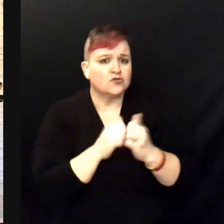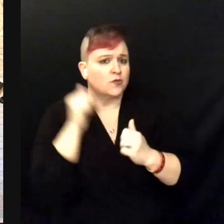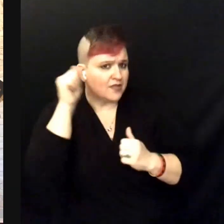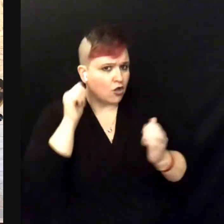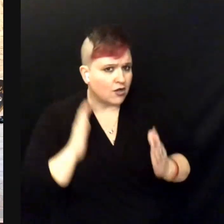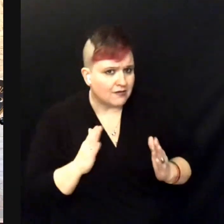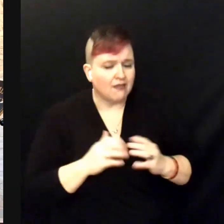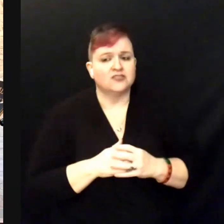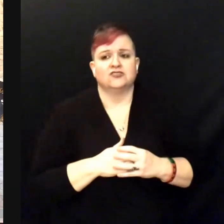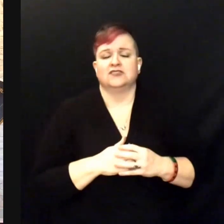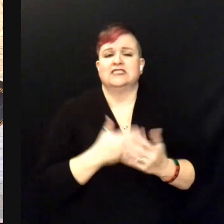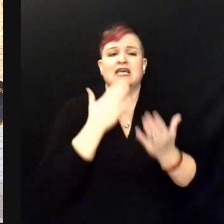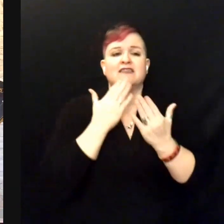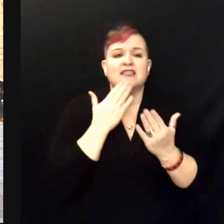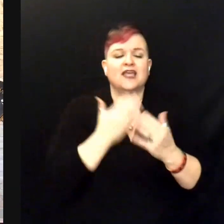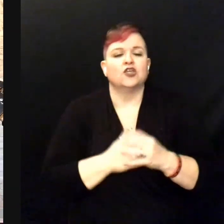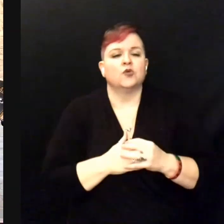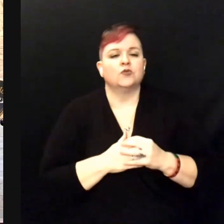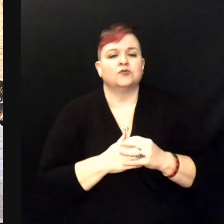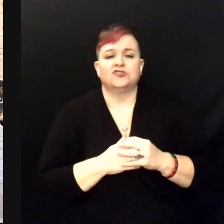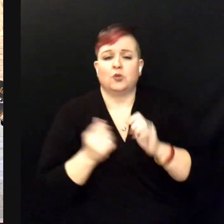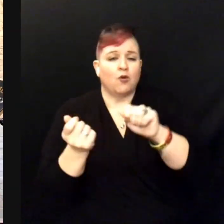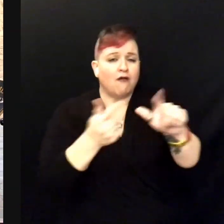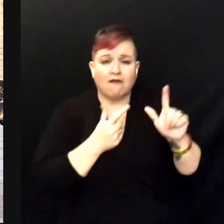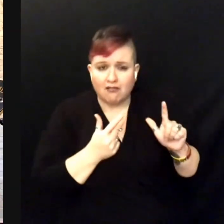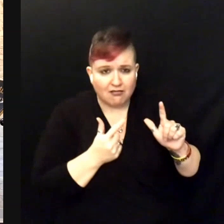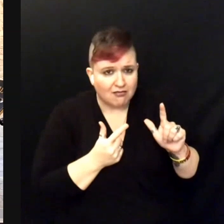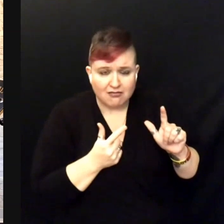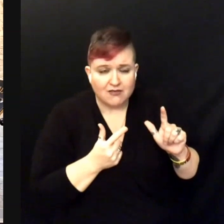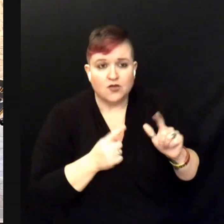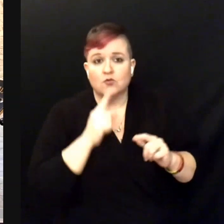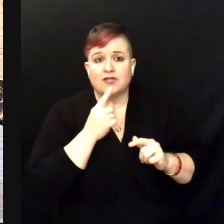Thank you to just everybody who is out there